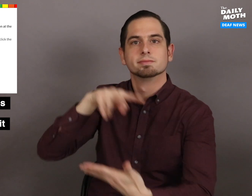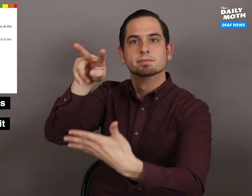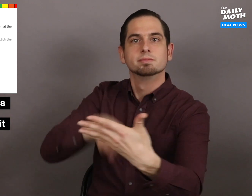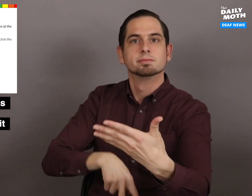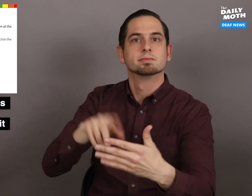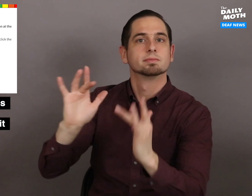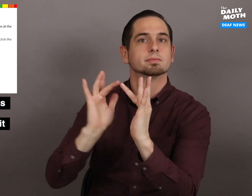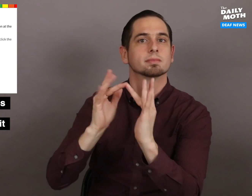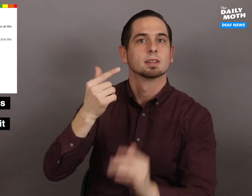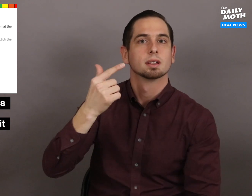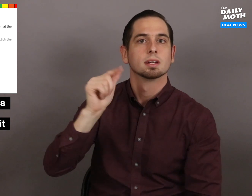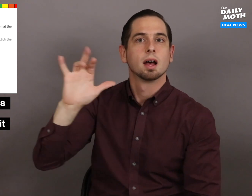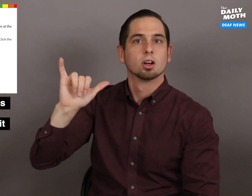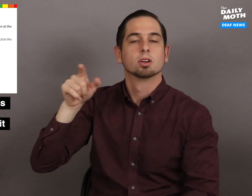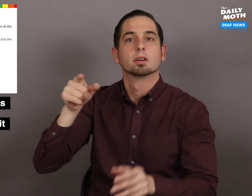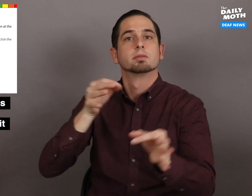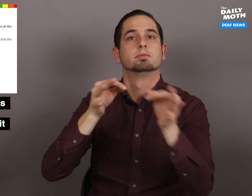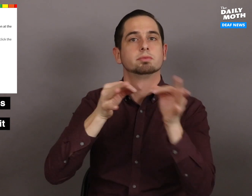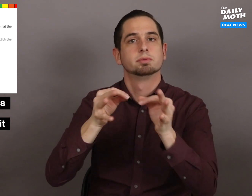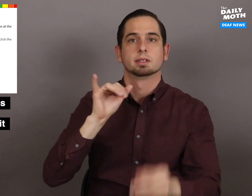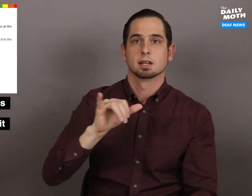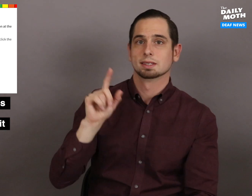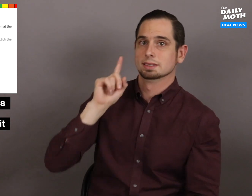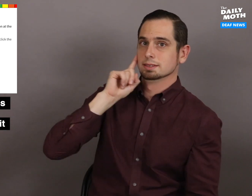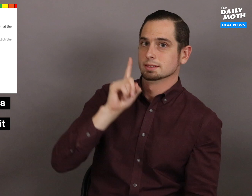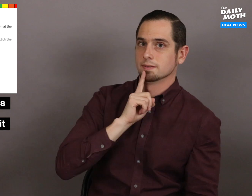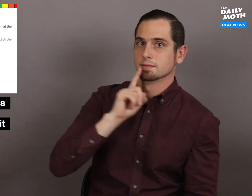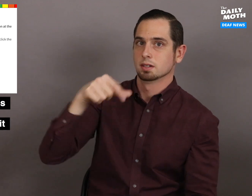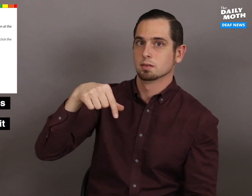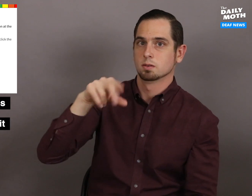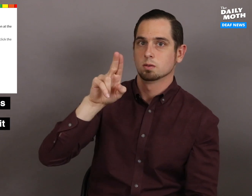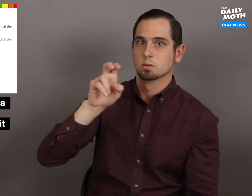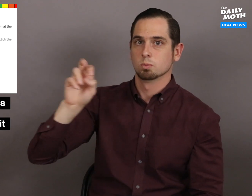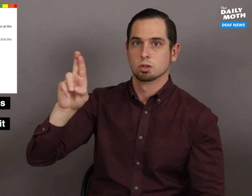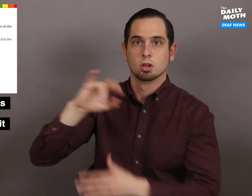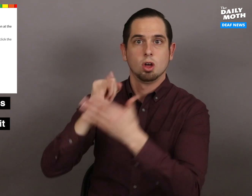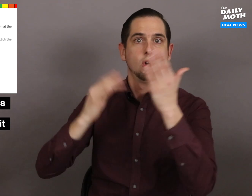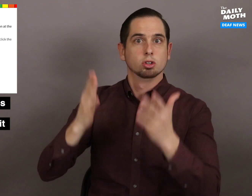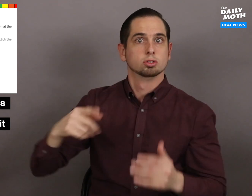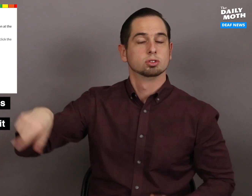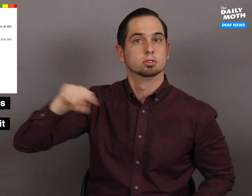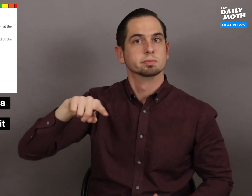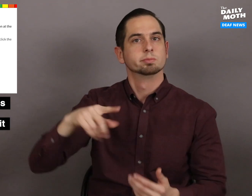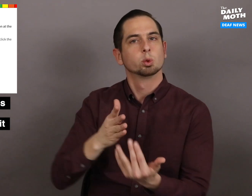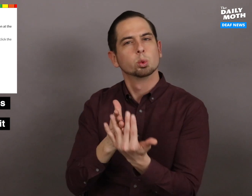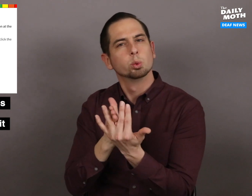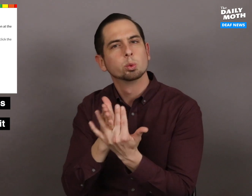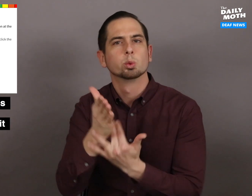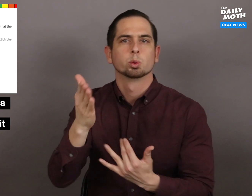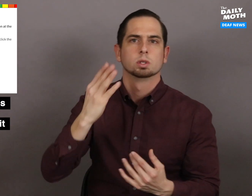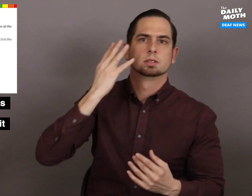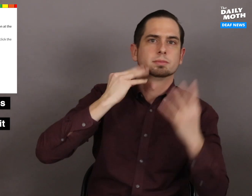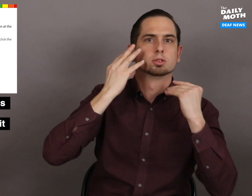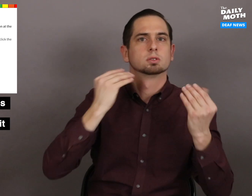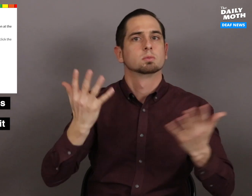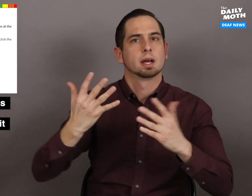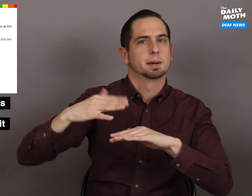The gallery explains that "Deaf Queer artists experience